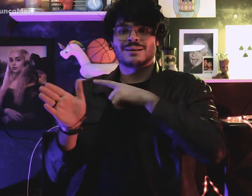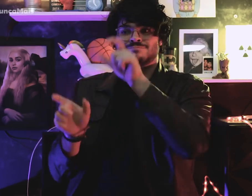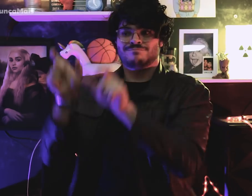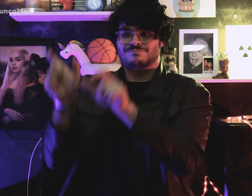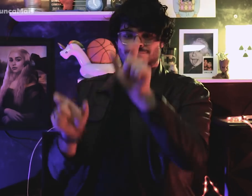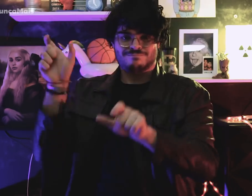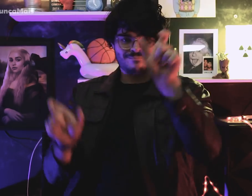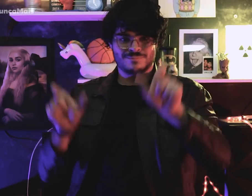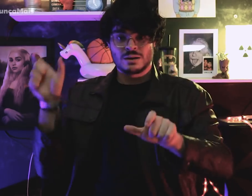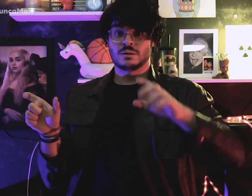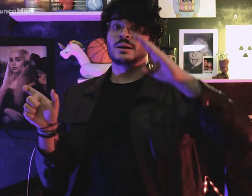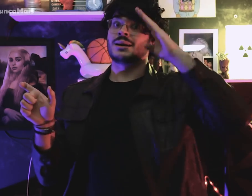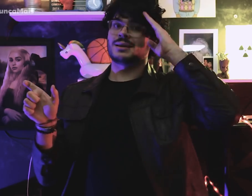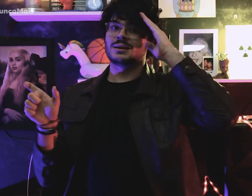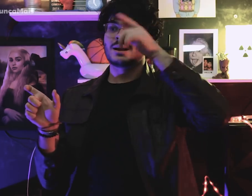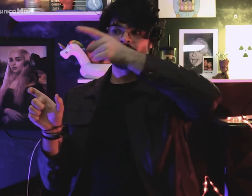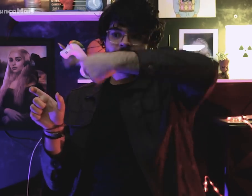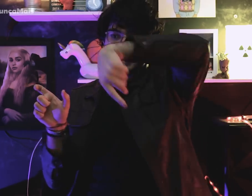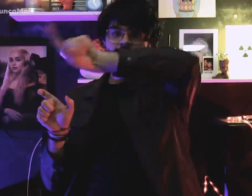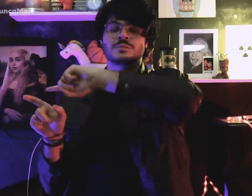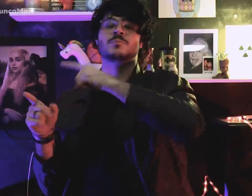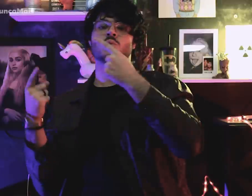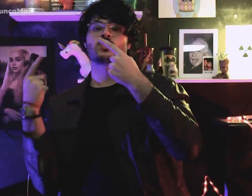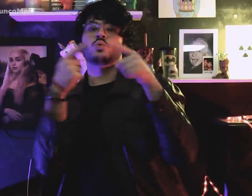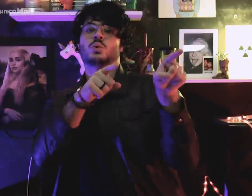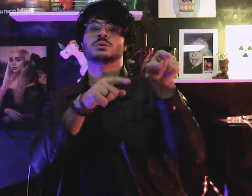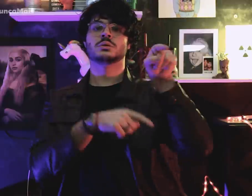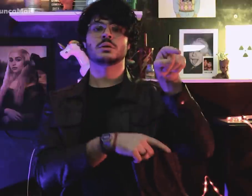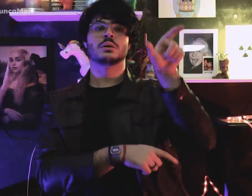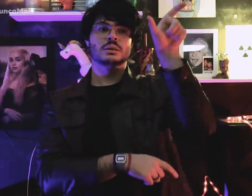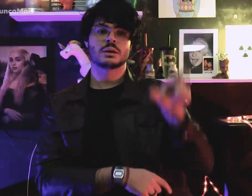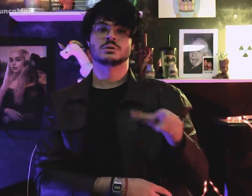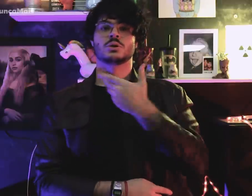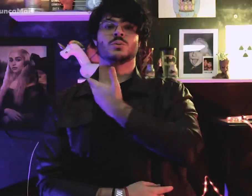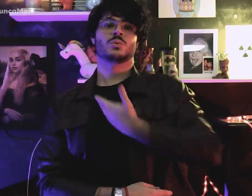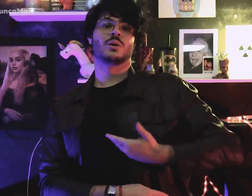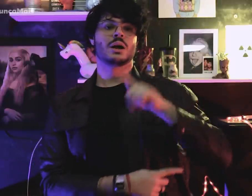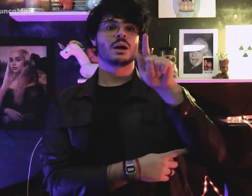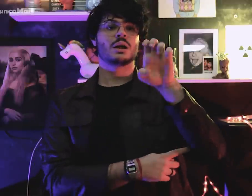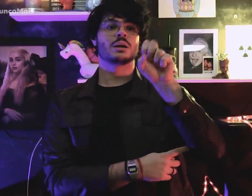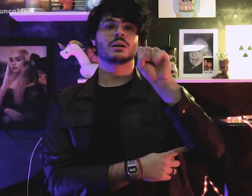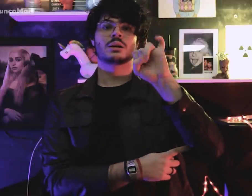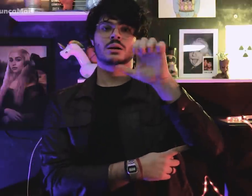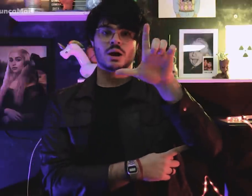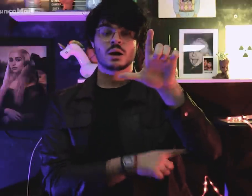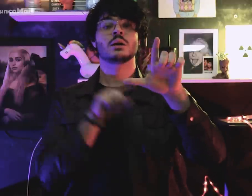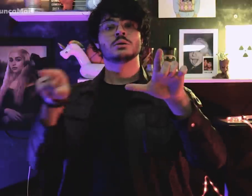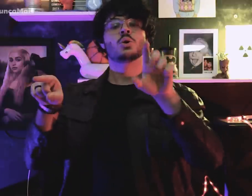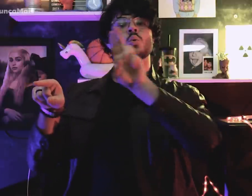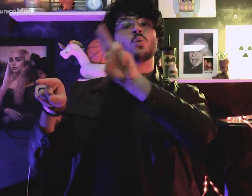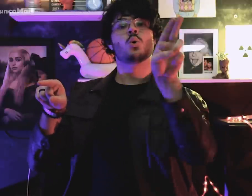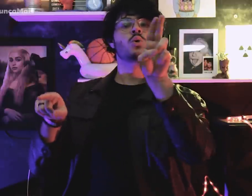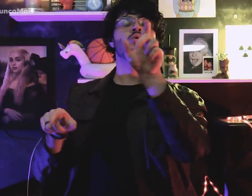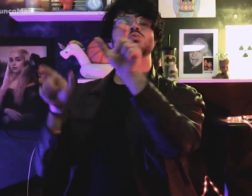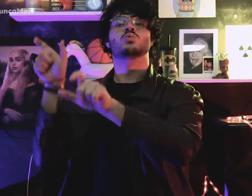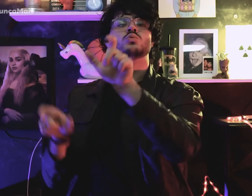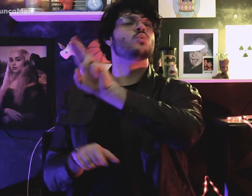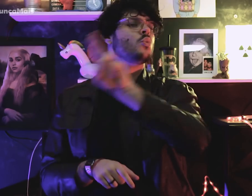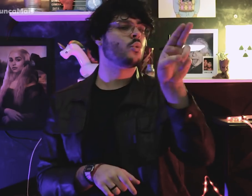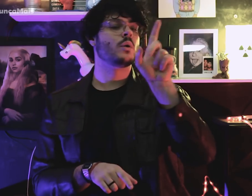os militares, eram chamados de: